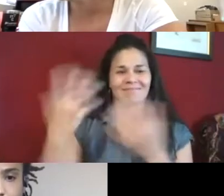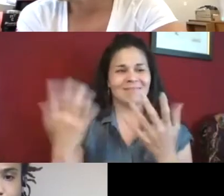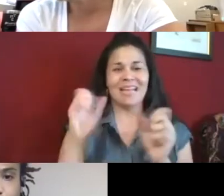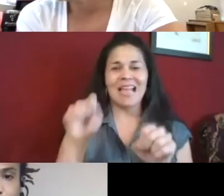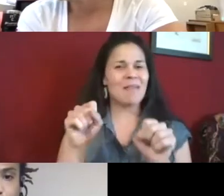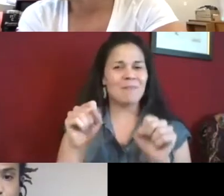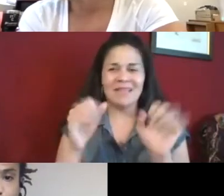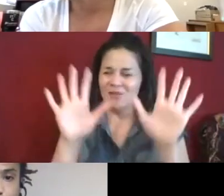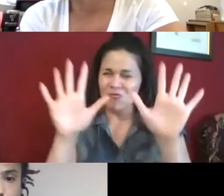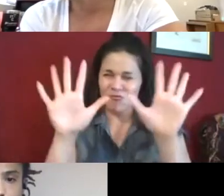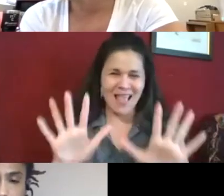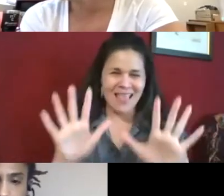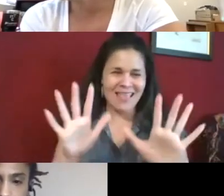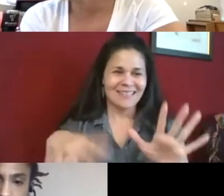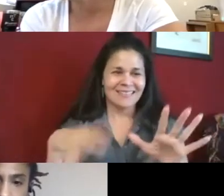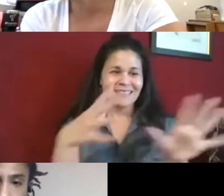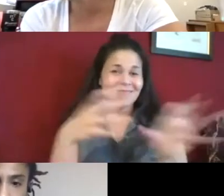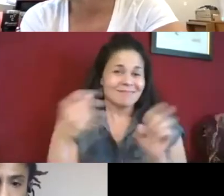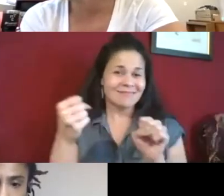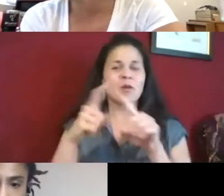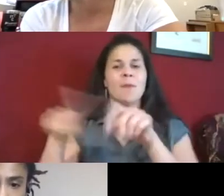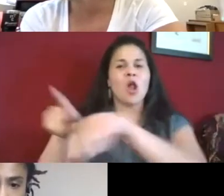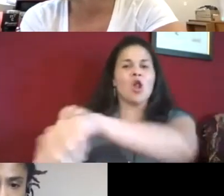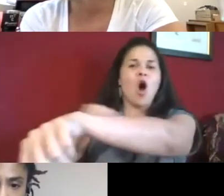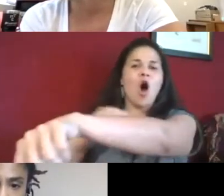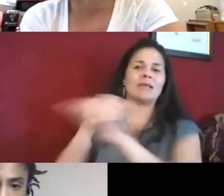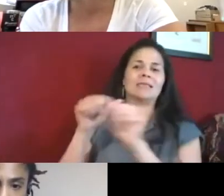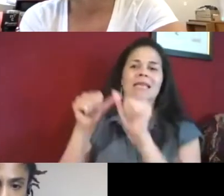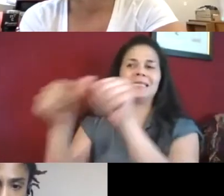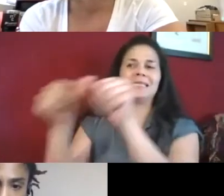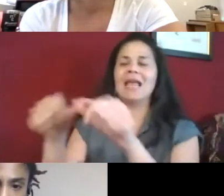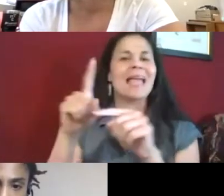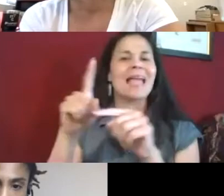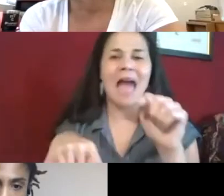make changes. We can mark these changes. I think it's great that it won't- We need